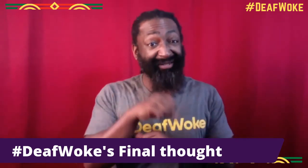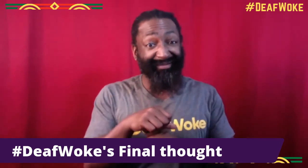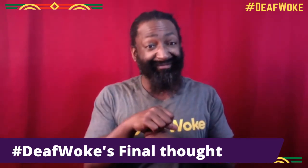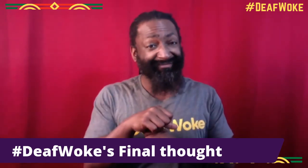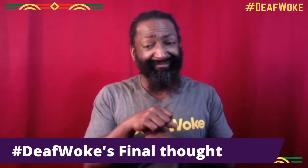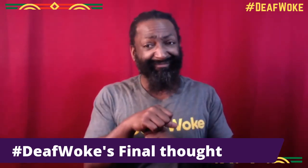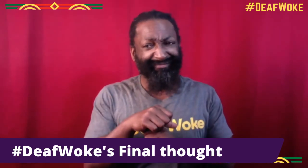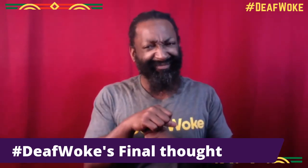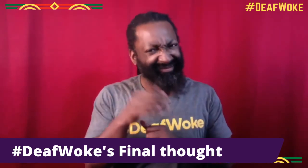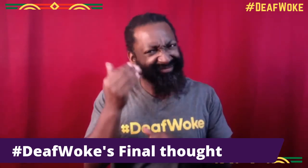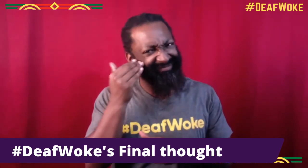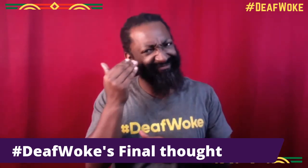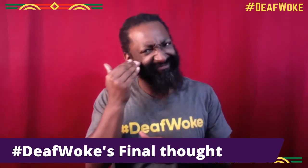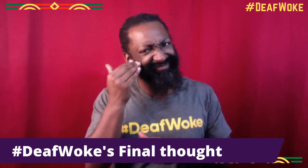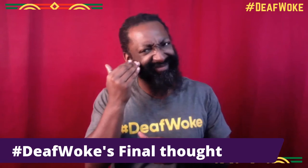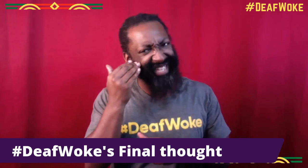We need each other to grow.